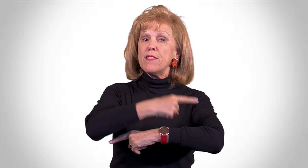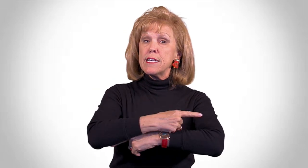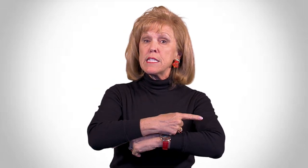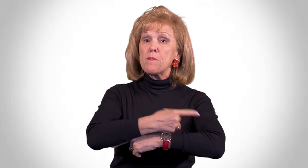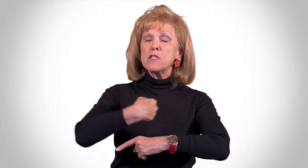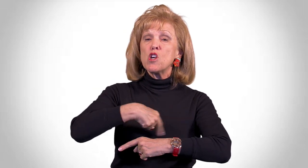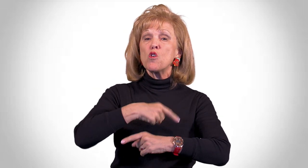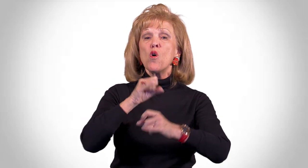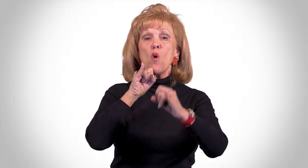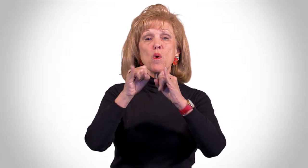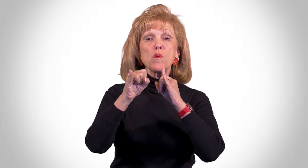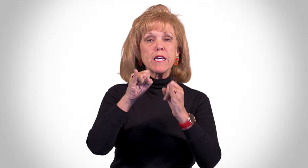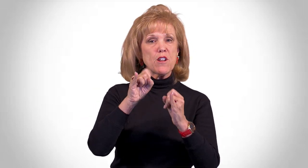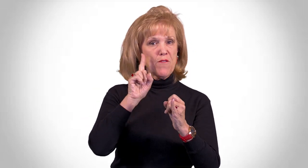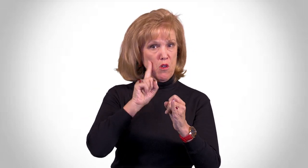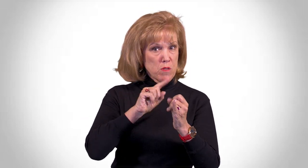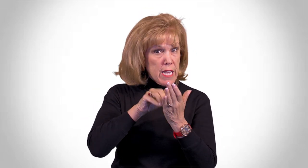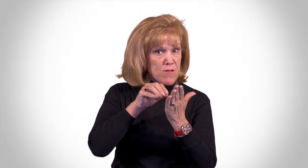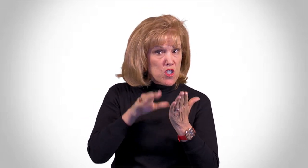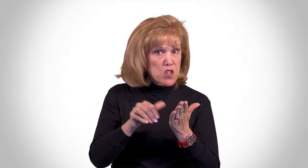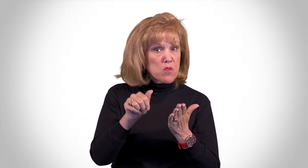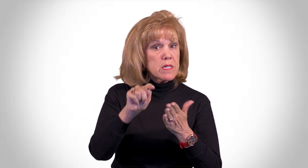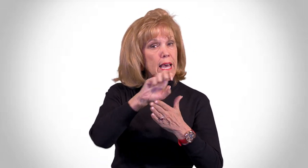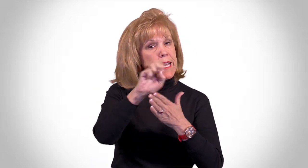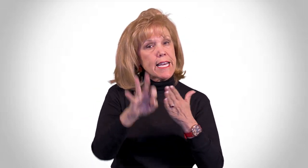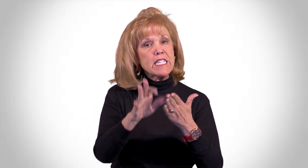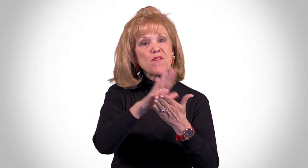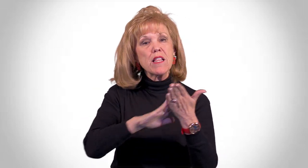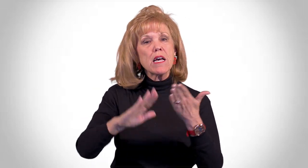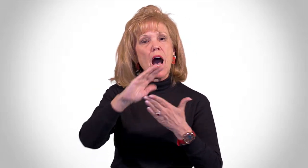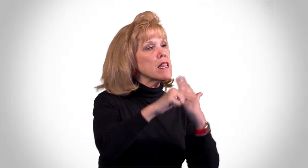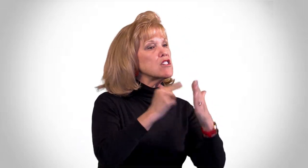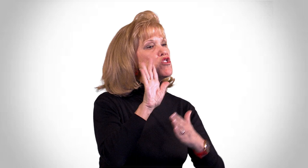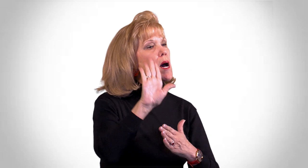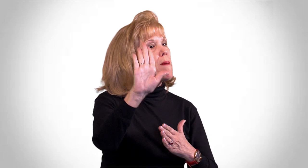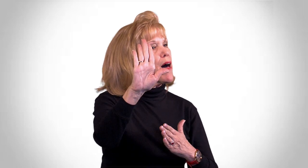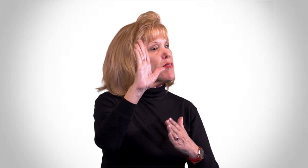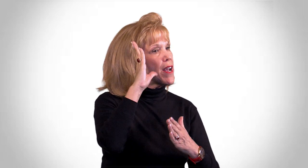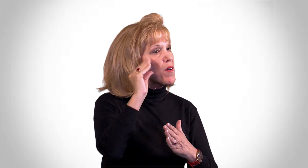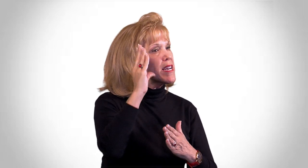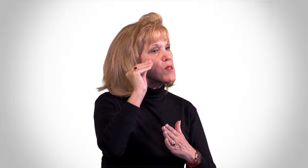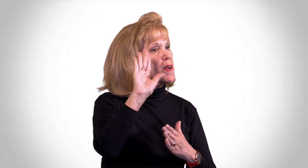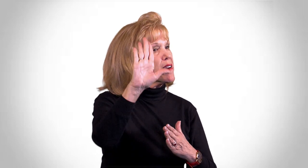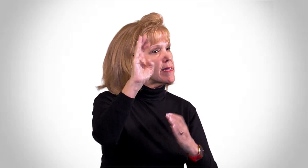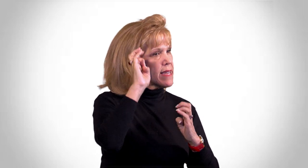In this episode, we will interview Deaf students at Eastfield College about their experiences